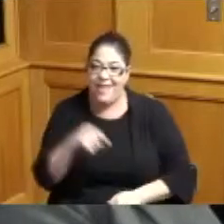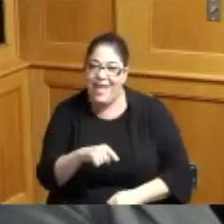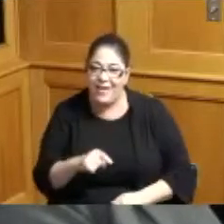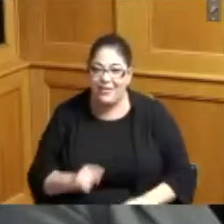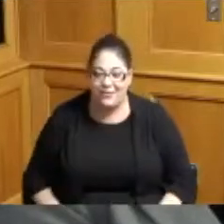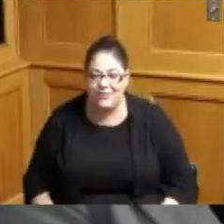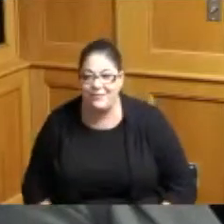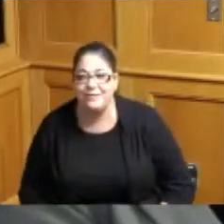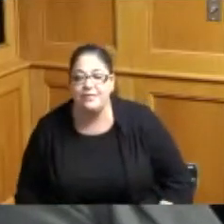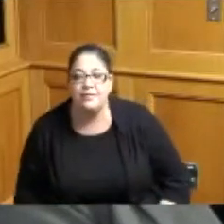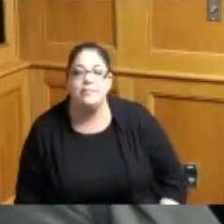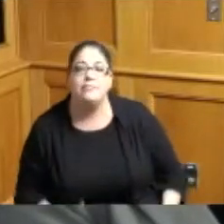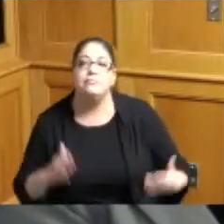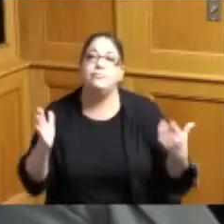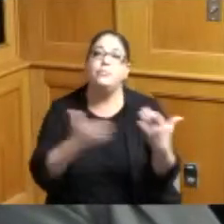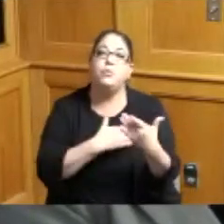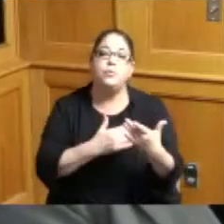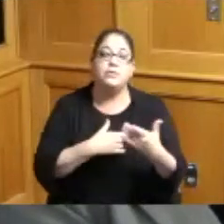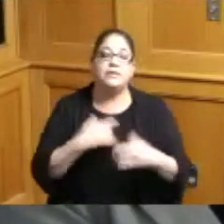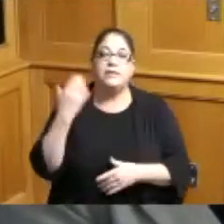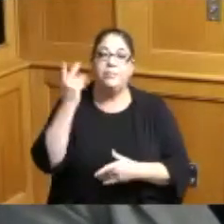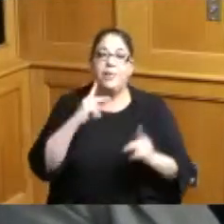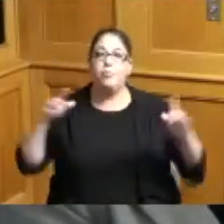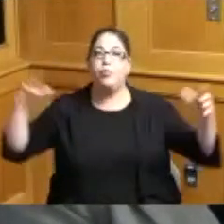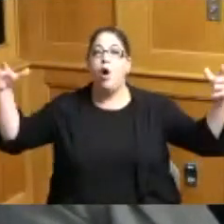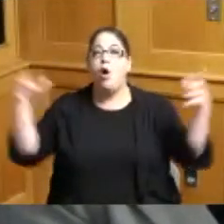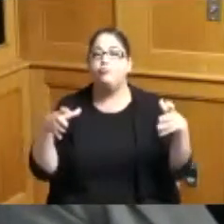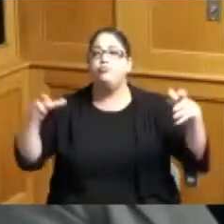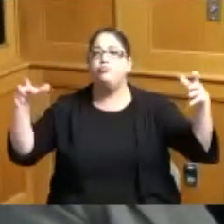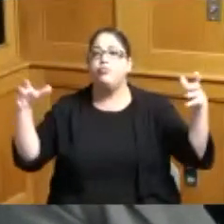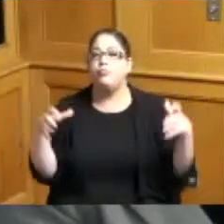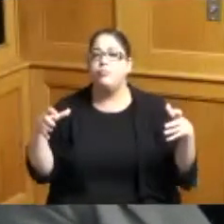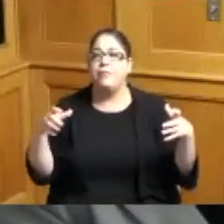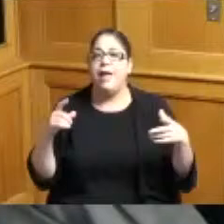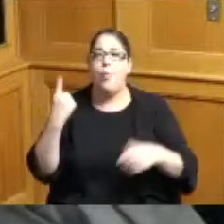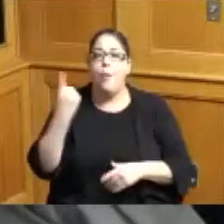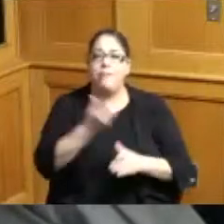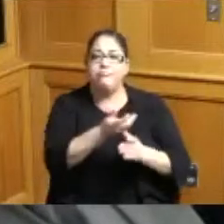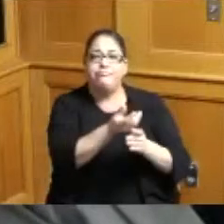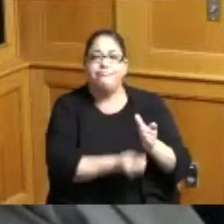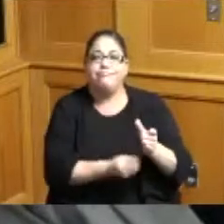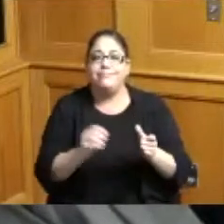because music brings people together and it was a missing link I want to give a complete shout out